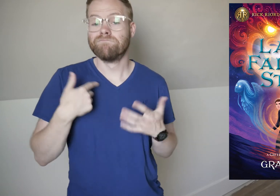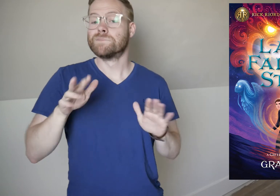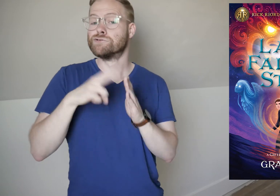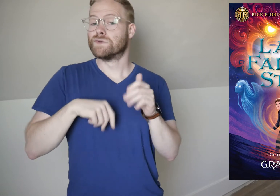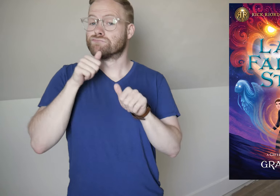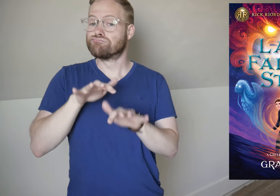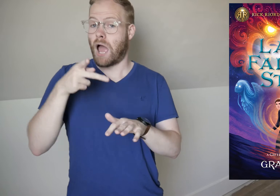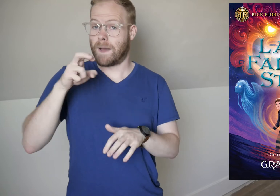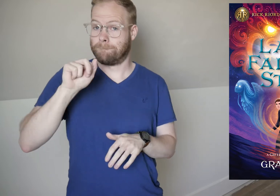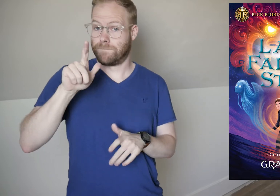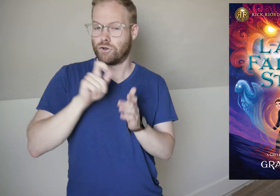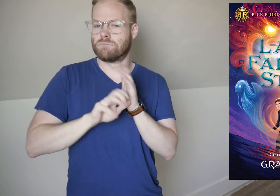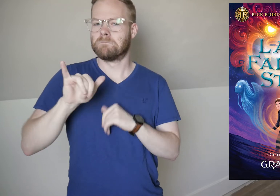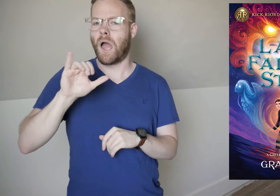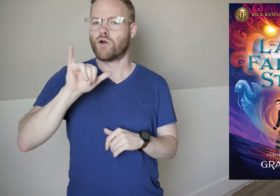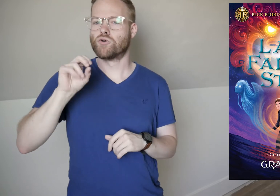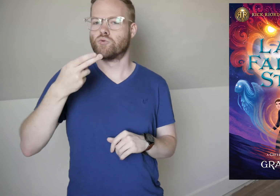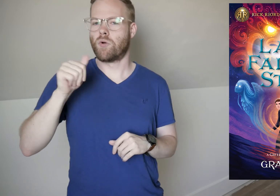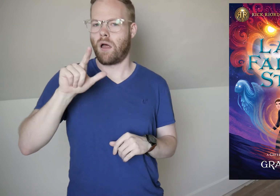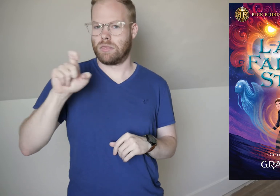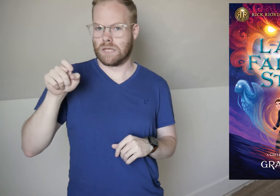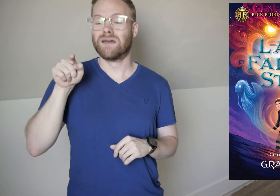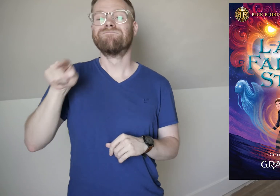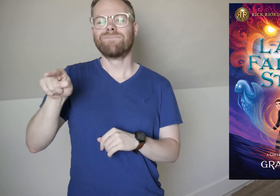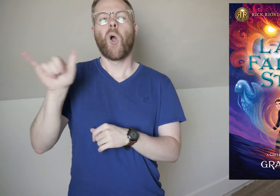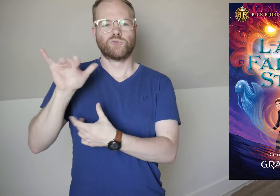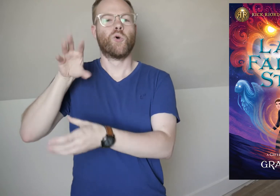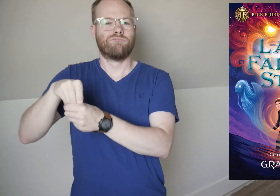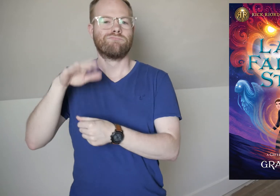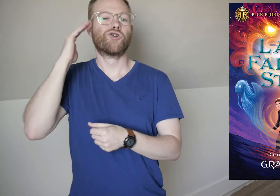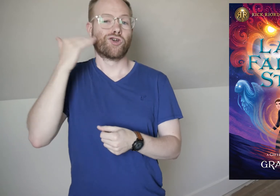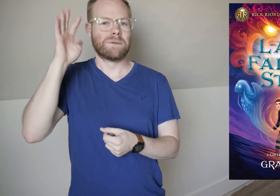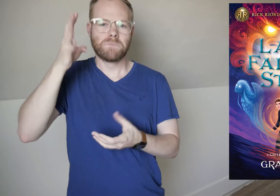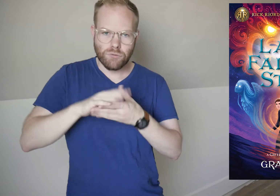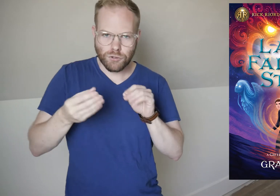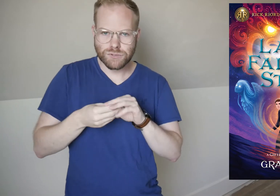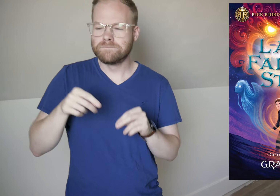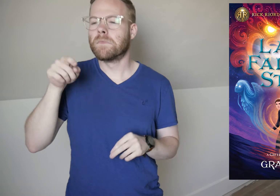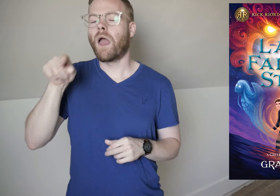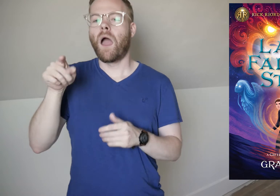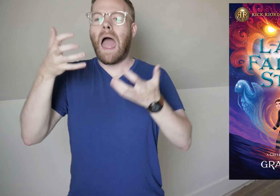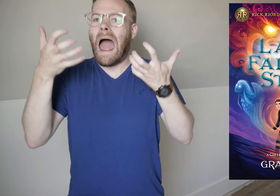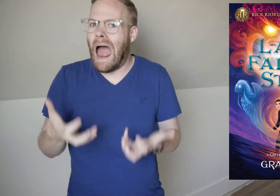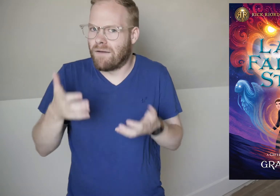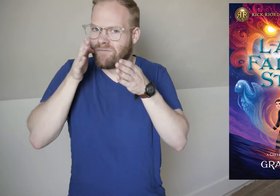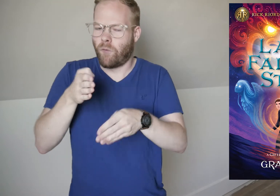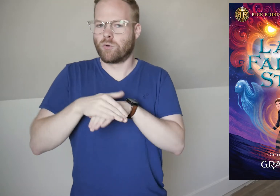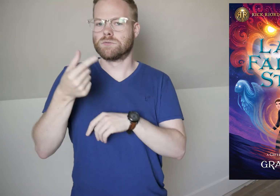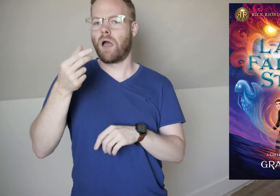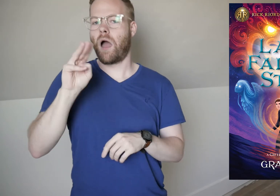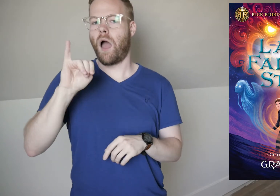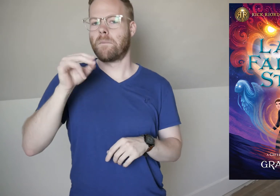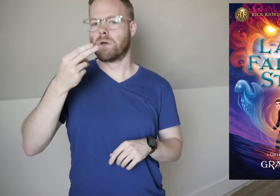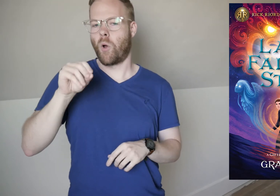I have read Dragon Pearl by Yoon Ha Lee, which also has Korean mythology, but that had a heavy focus on the gumiho,